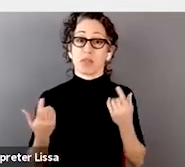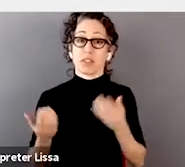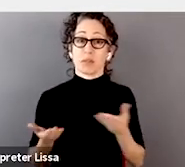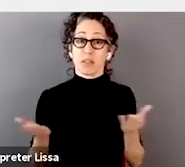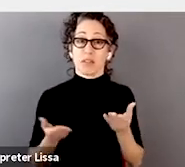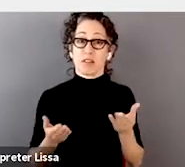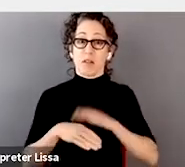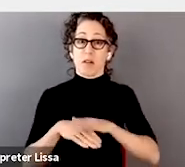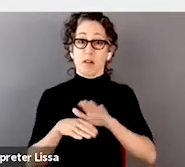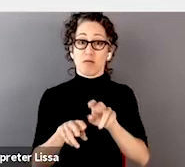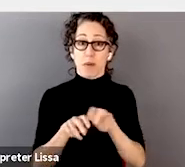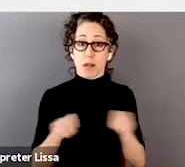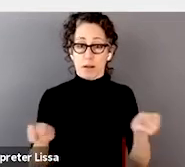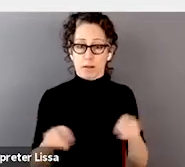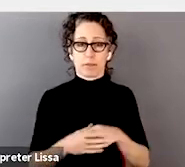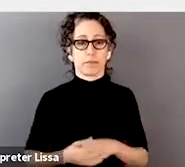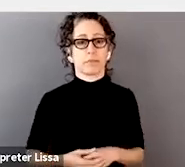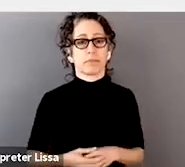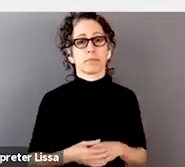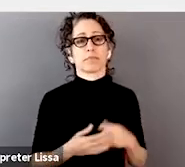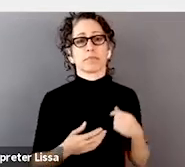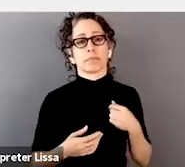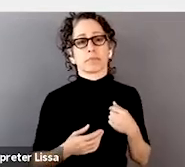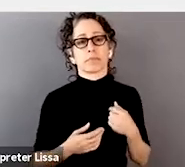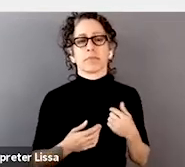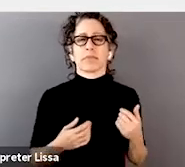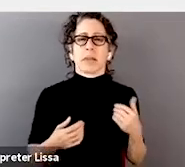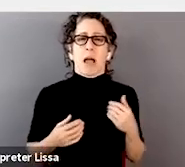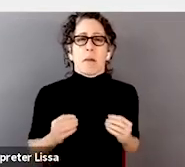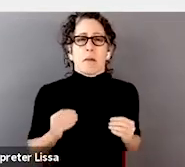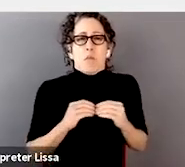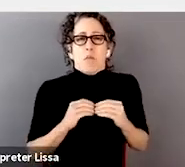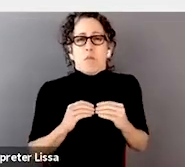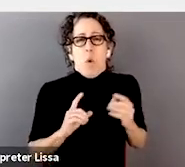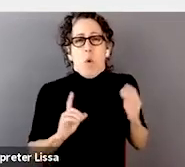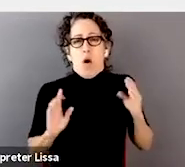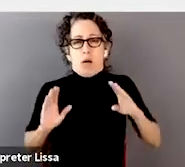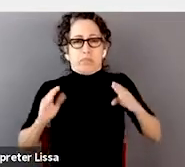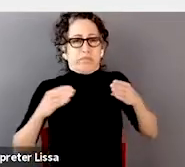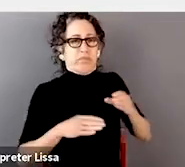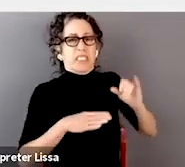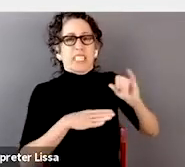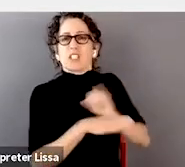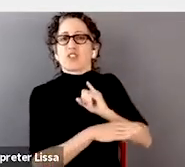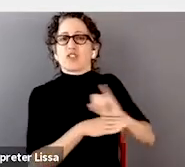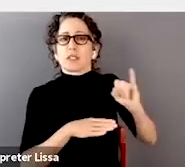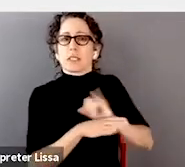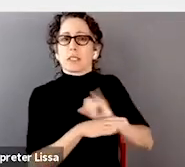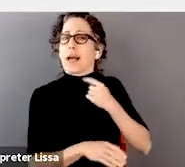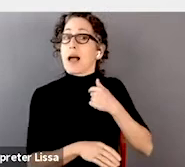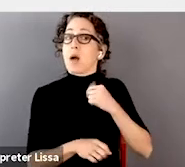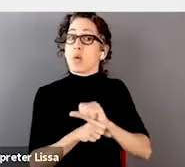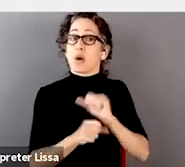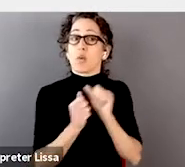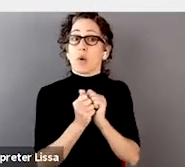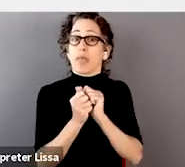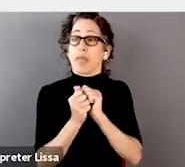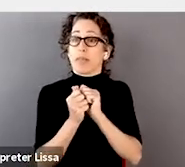So I have a bit more of an industry slant, I work with a lot of companies that are doing some of the things